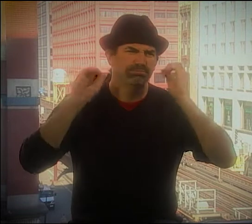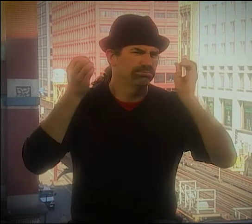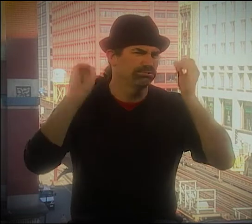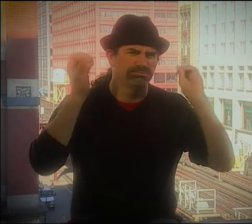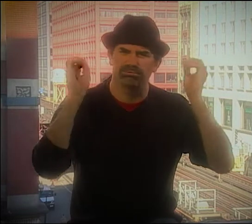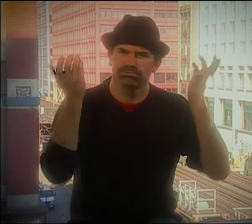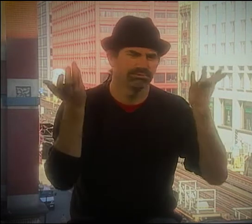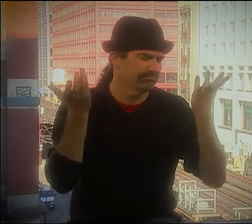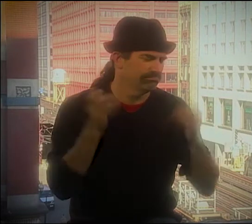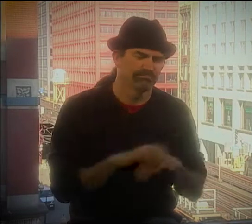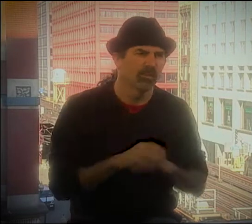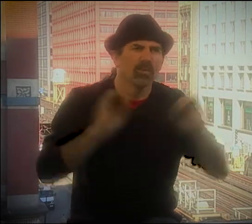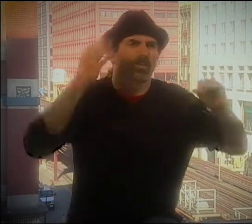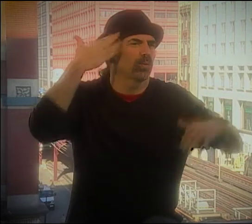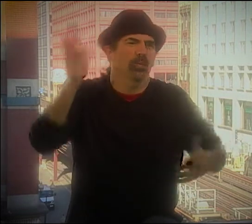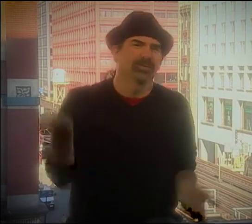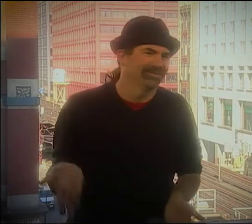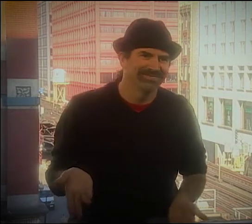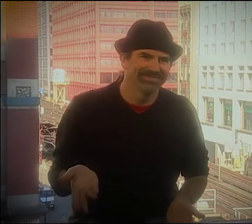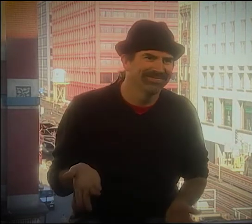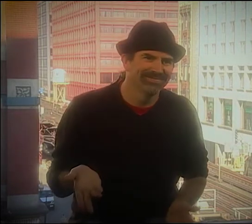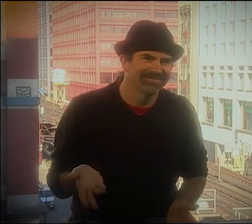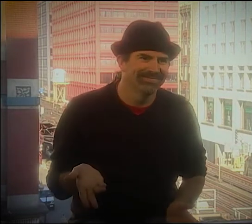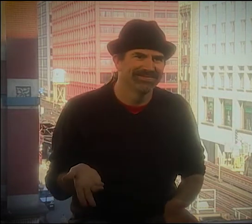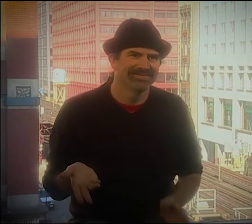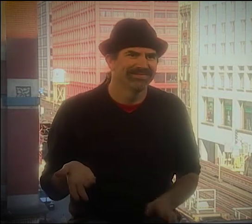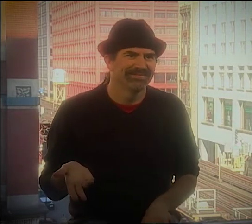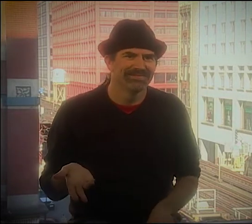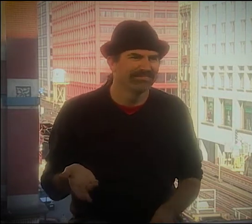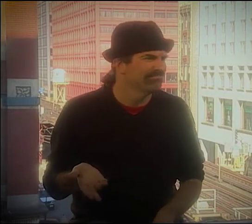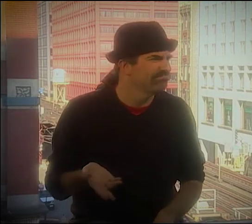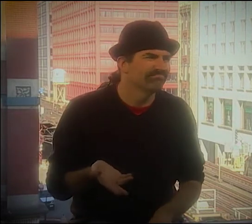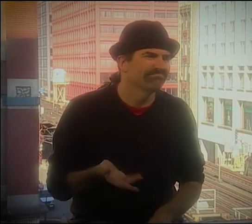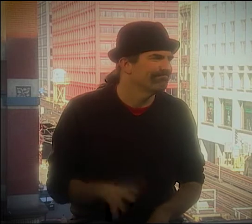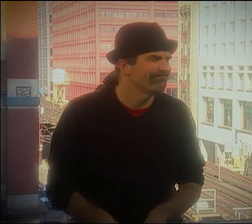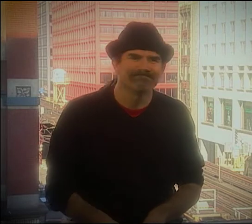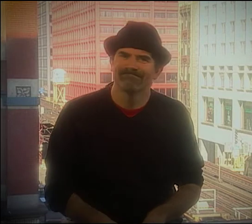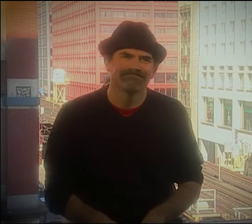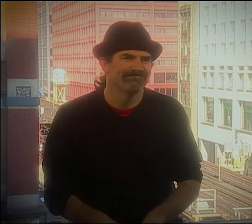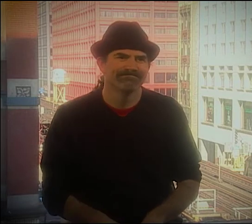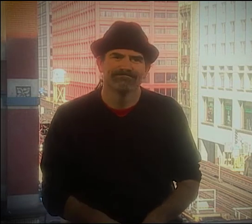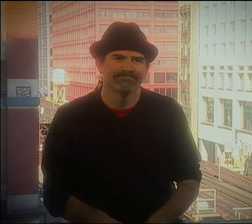WE DIDN'T HAVE ANY VIDEOS TAPING IN THE CELLAR. YOU KNOW, WE DIDN'T KNOW. WE DIDN'T KNOW.